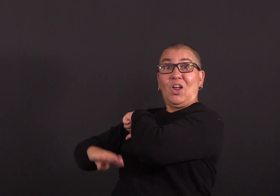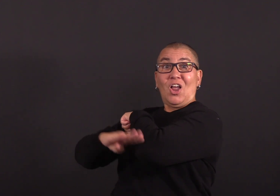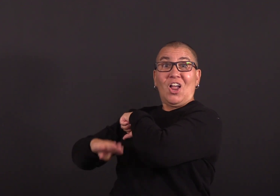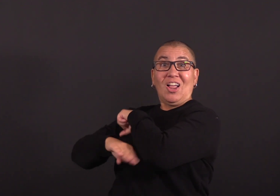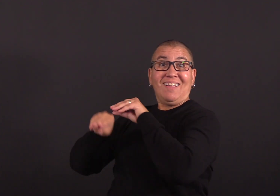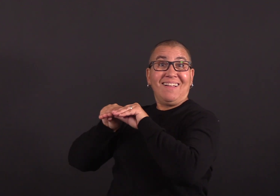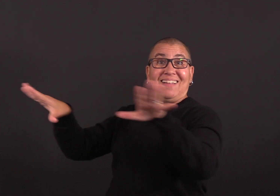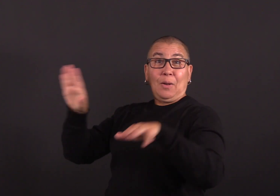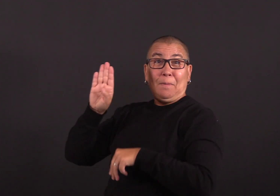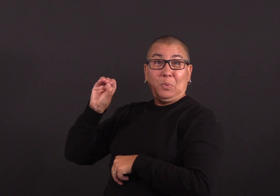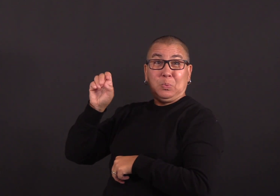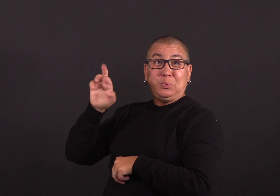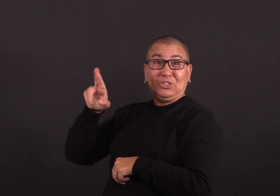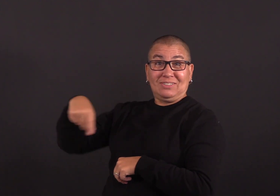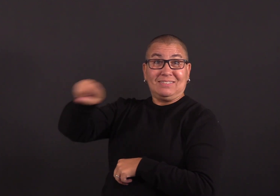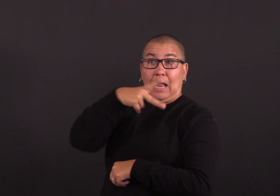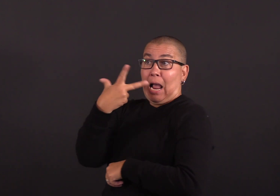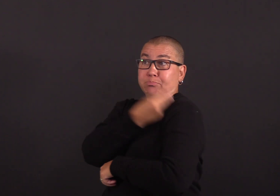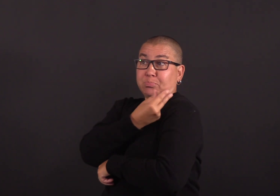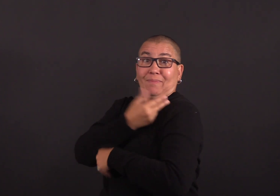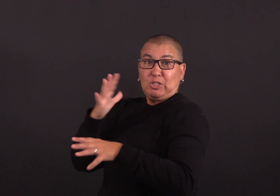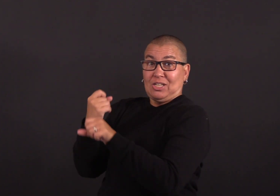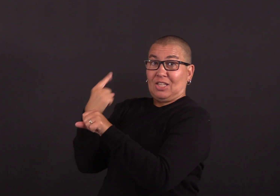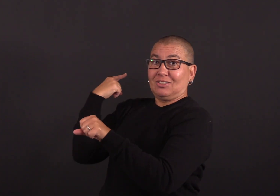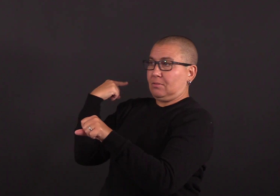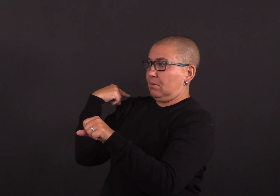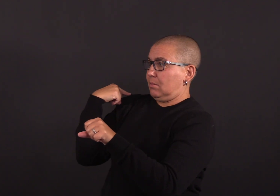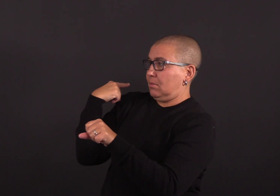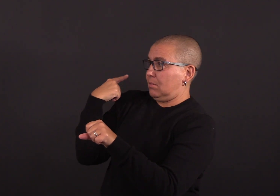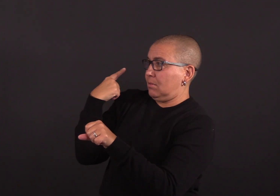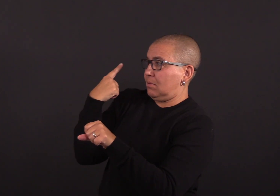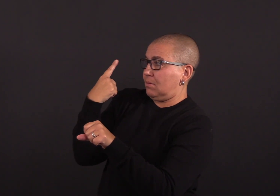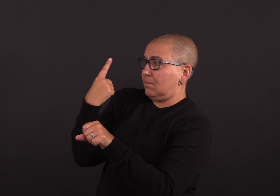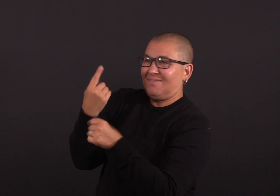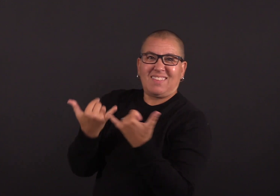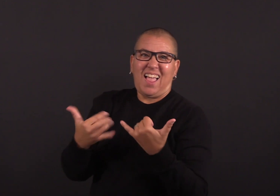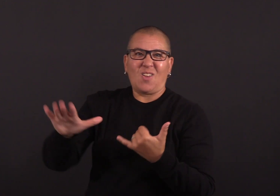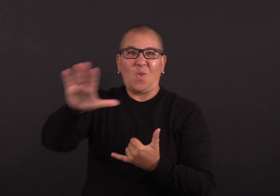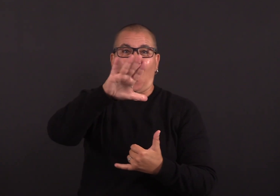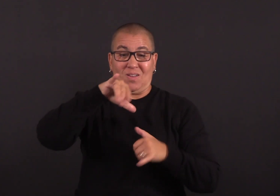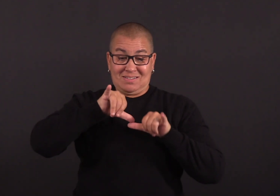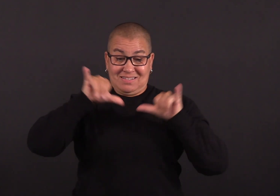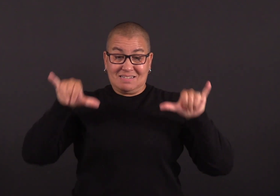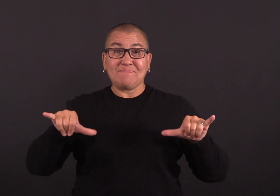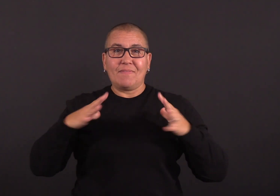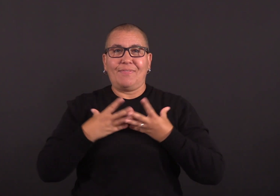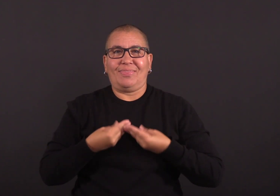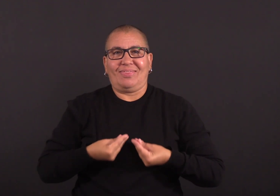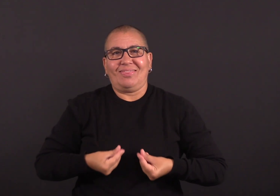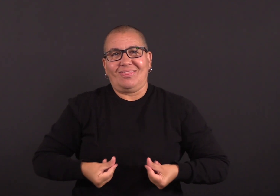Does EG.5 cause symptoms that are different from other coronavirus subvariants?